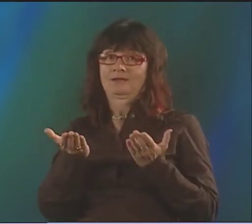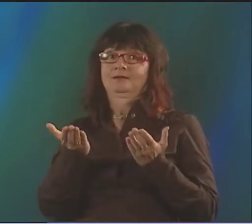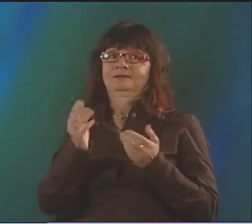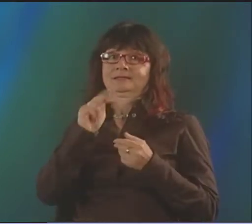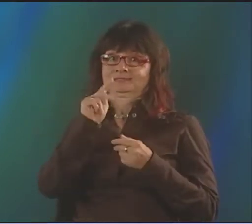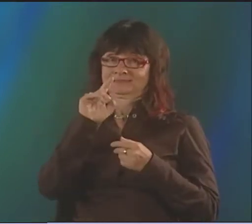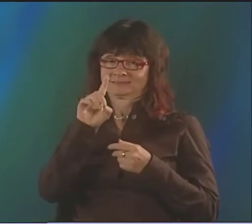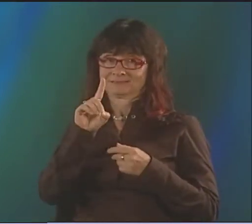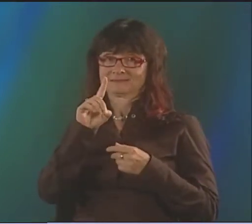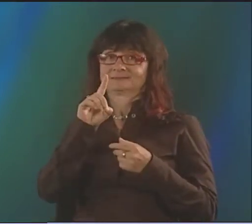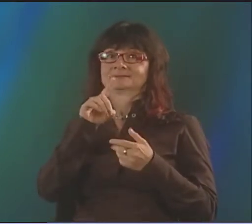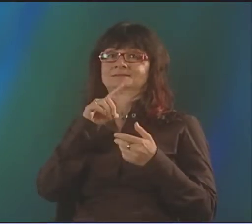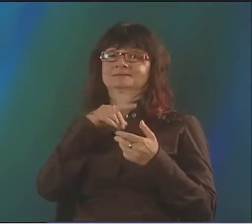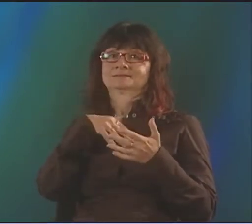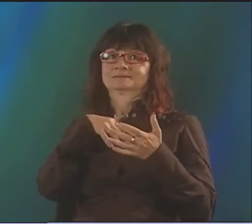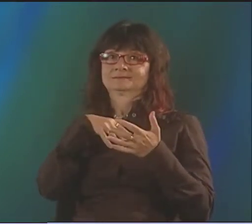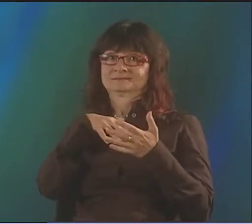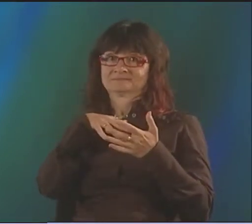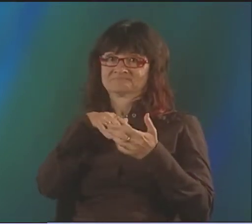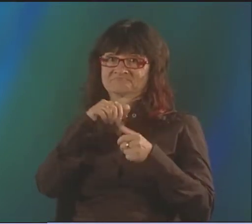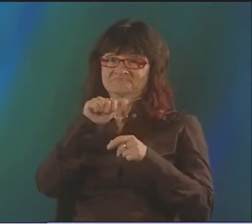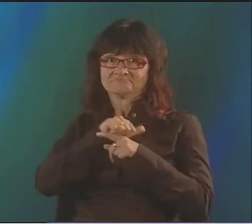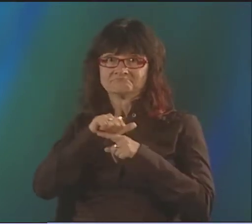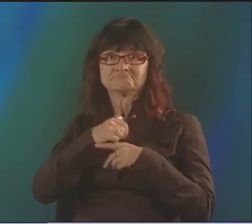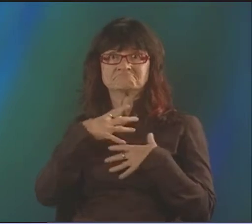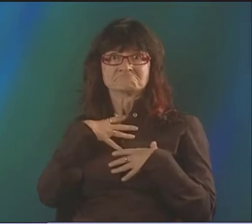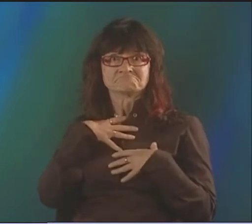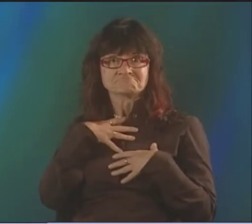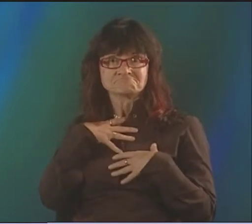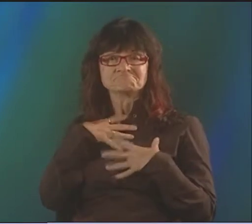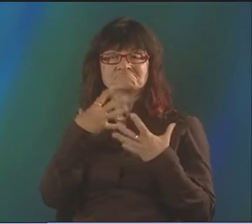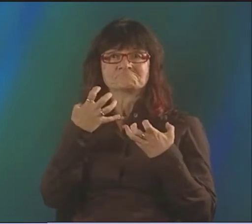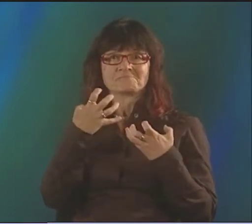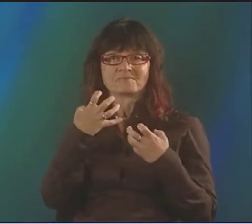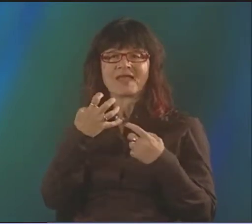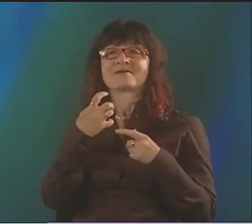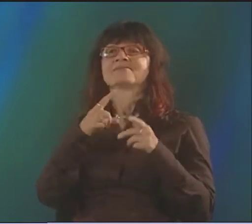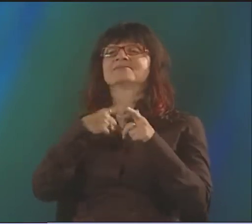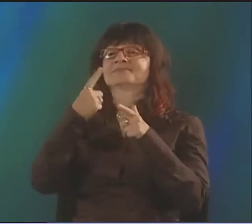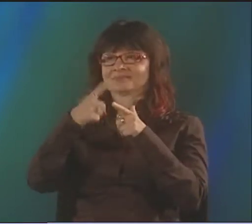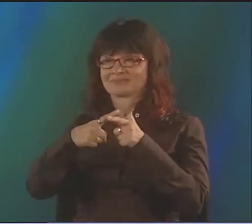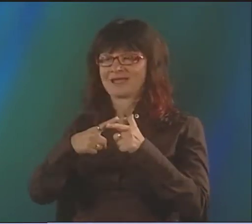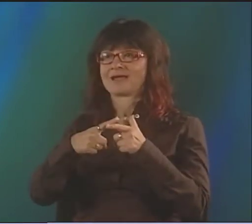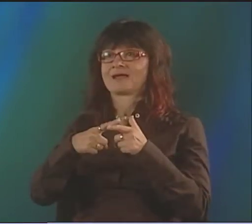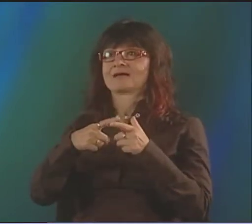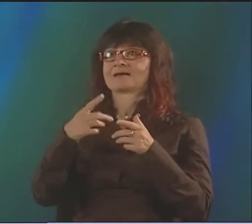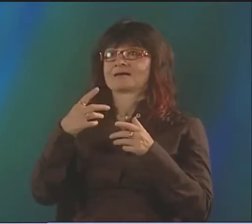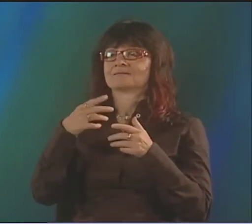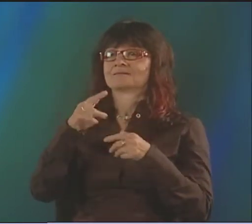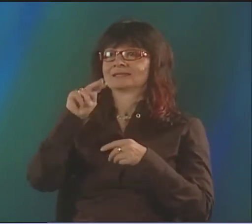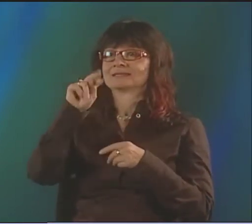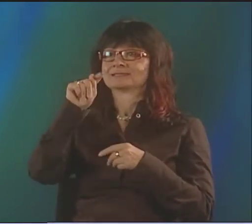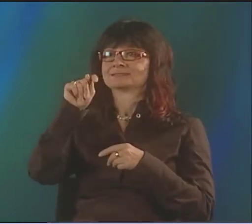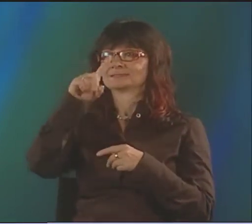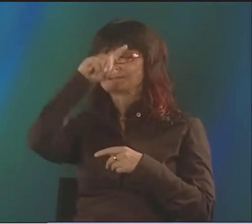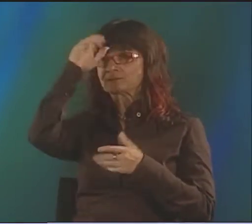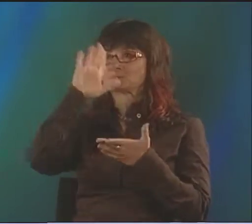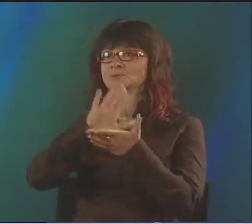BUT AS FOR THE THEATER HERE AT NTID, I REALLY WANTED TO BE MORE INVOLVED WITH THOSE THINGS.